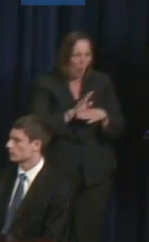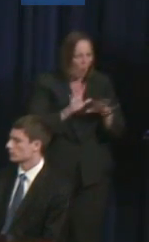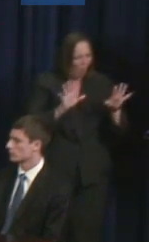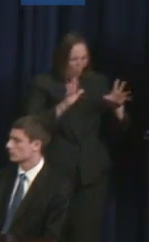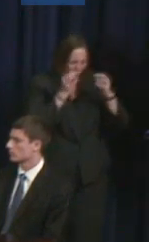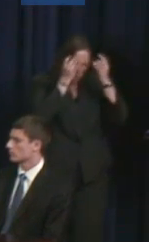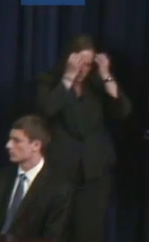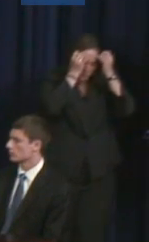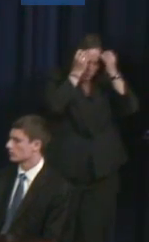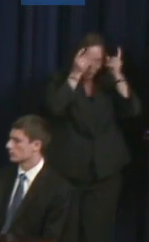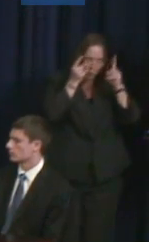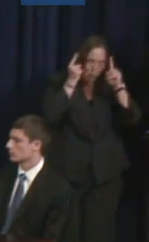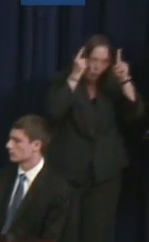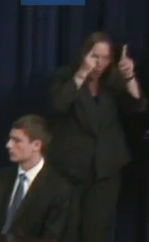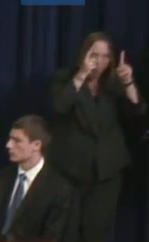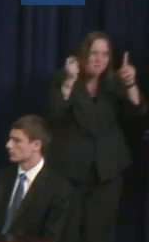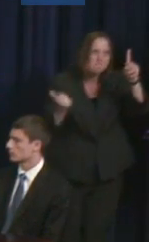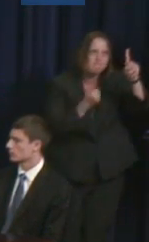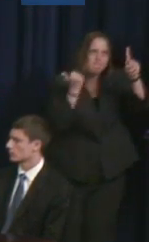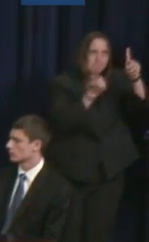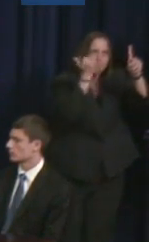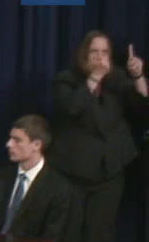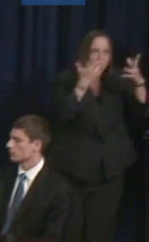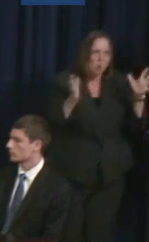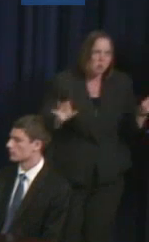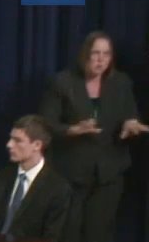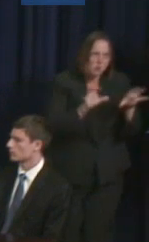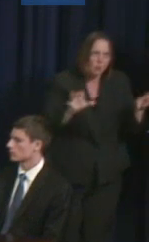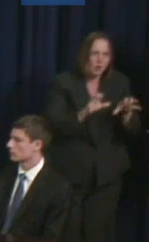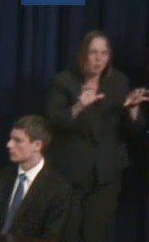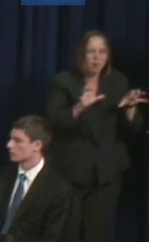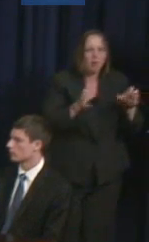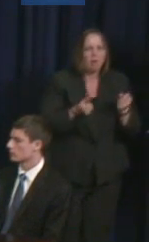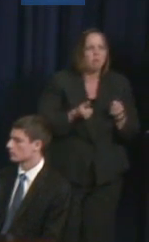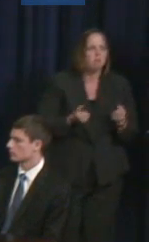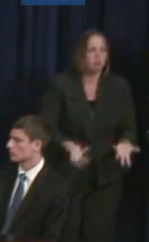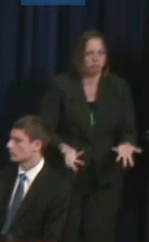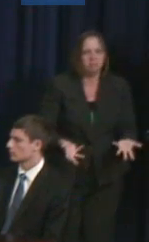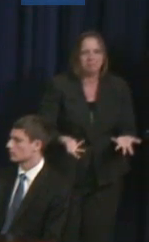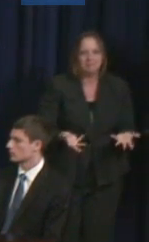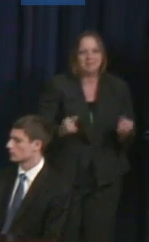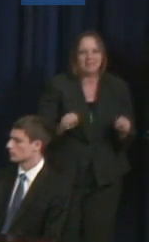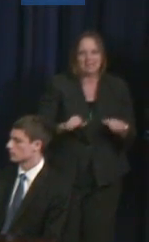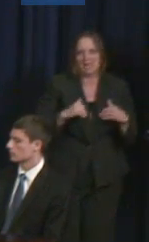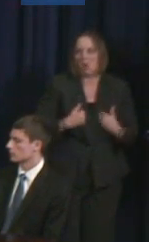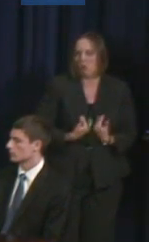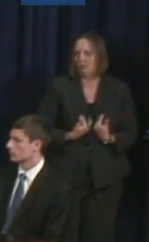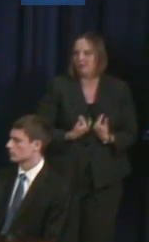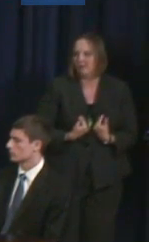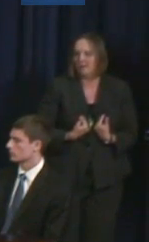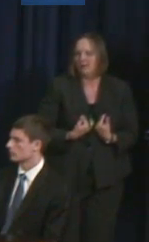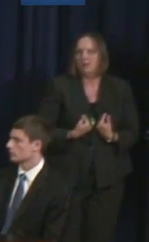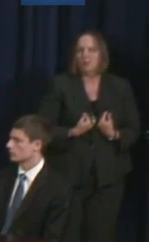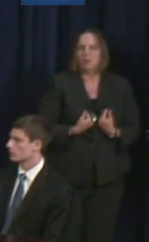agendas that it can get very tiring. I'm sure that we've all experienced that. And mentorship is great in that you're able to share